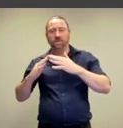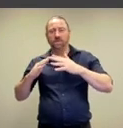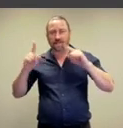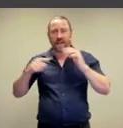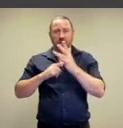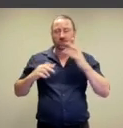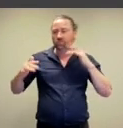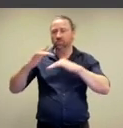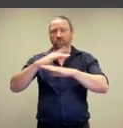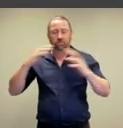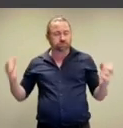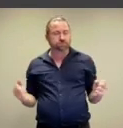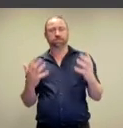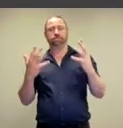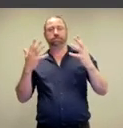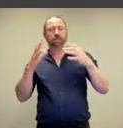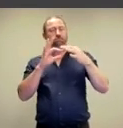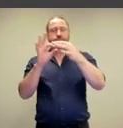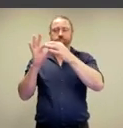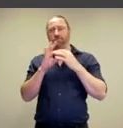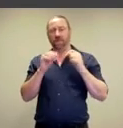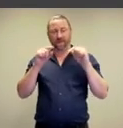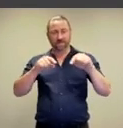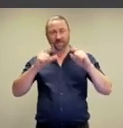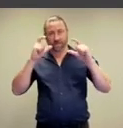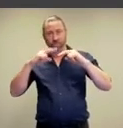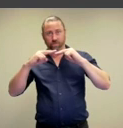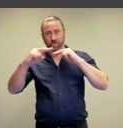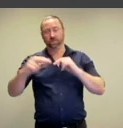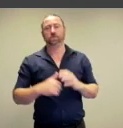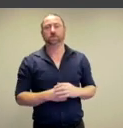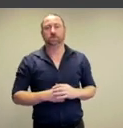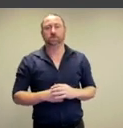tribal community among everyone who was